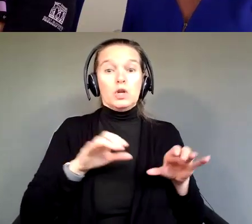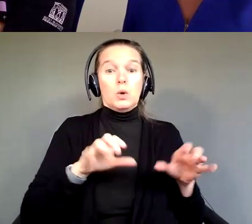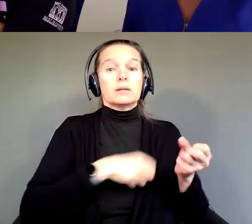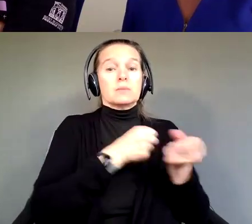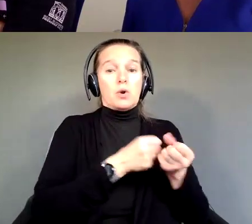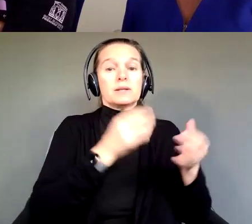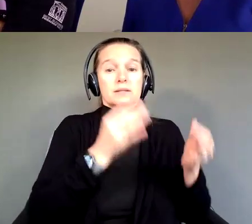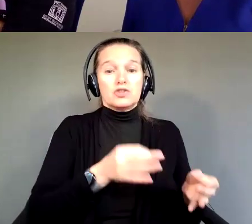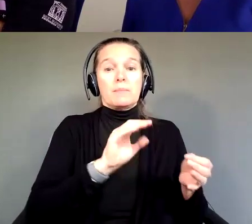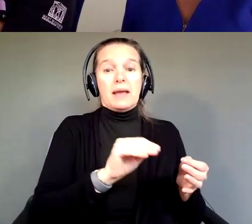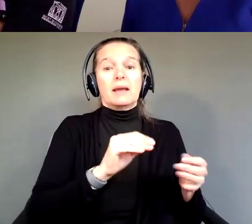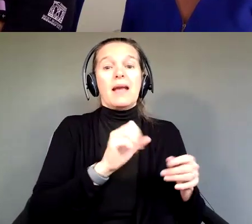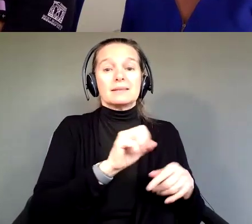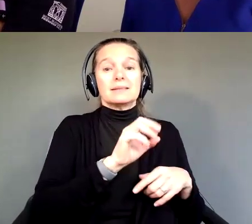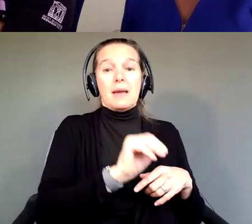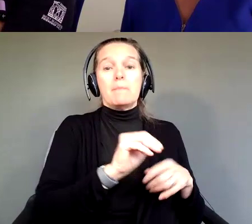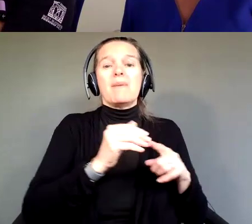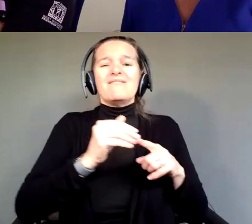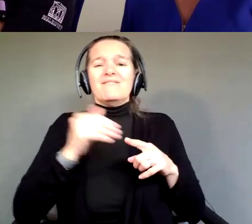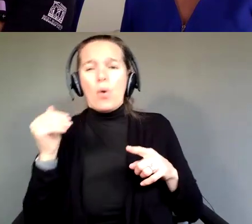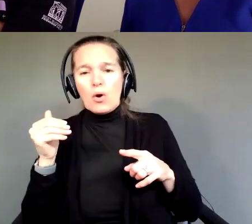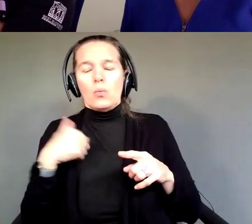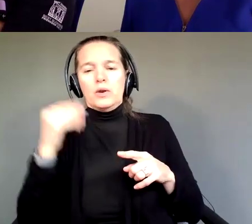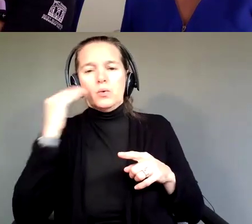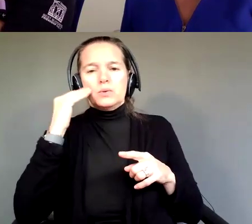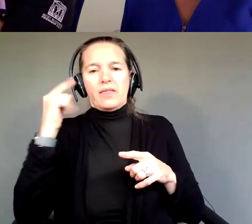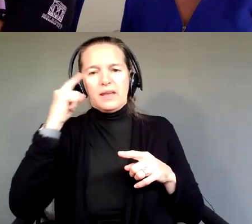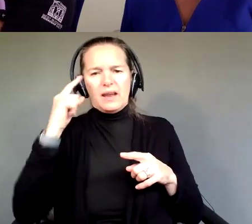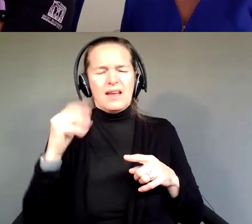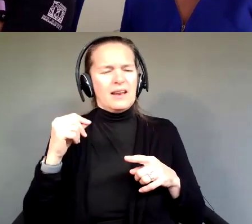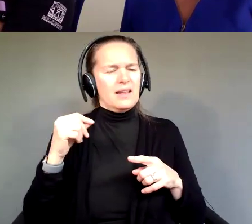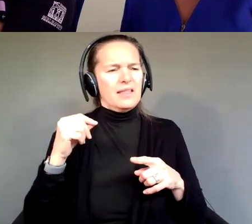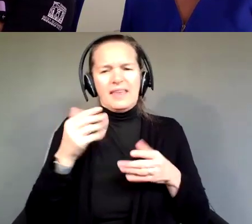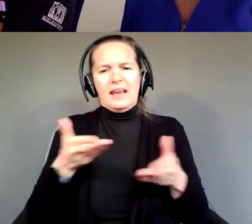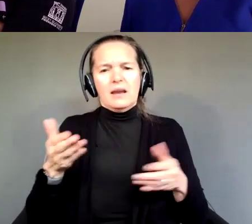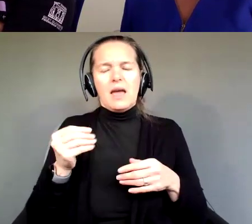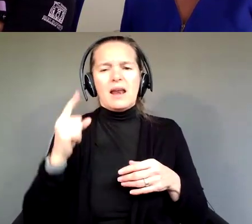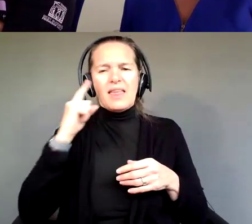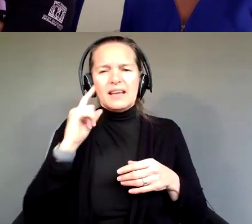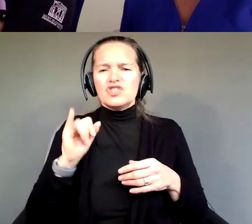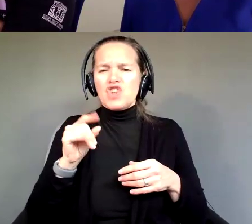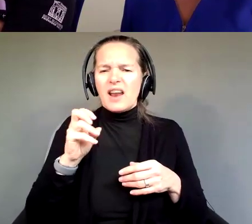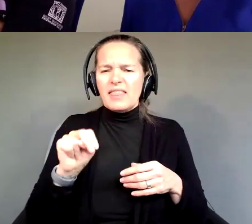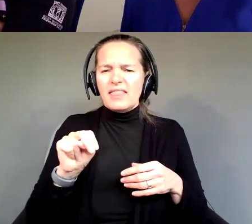And you know, again, to I think his name is Jonathan's point we're all doing this, right?